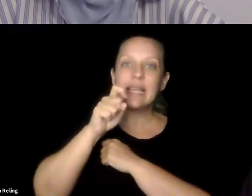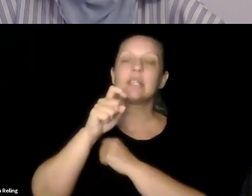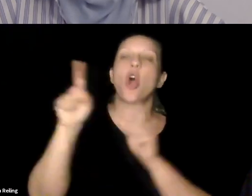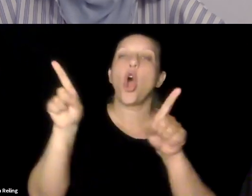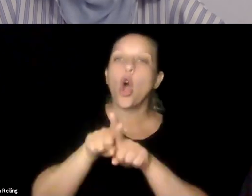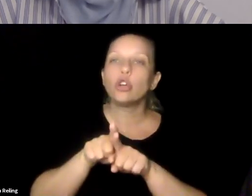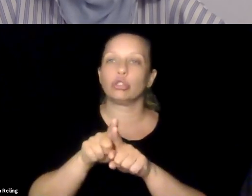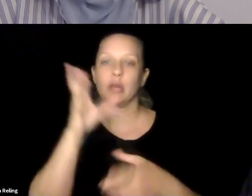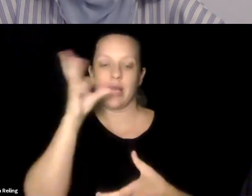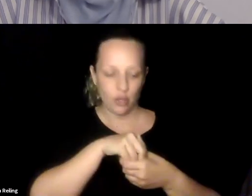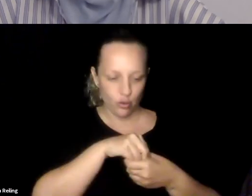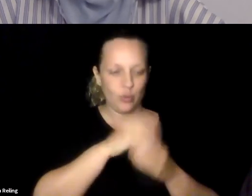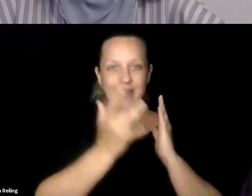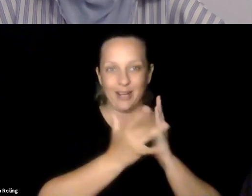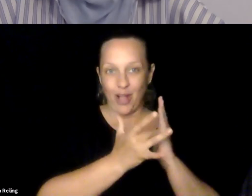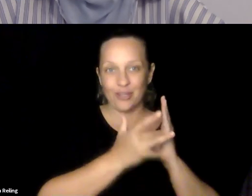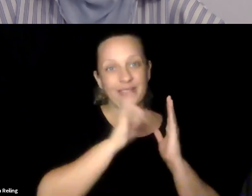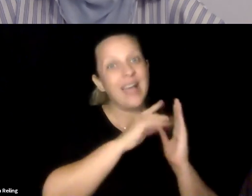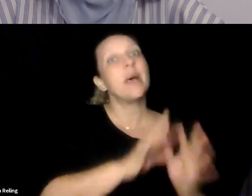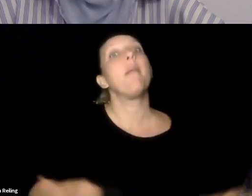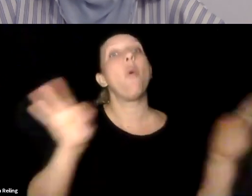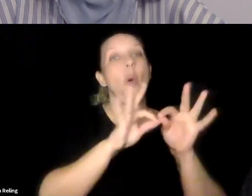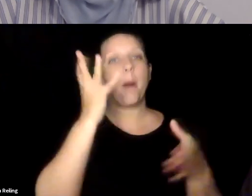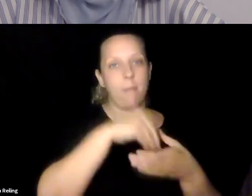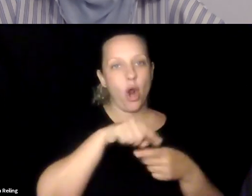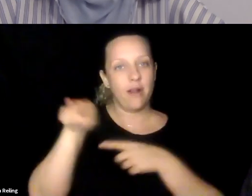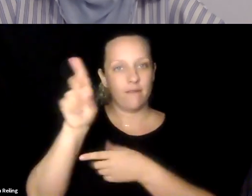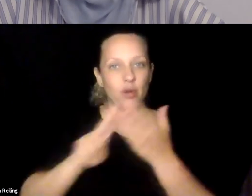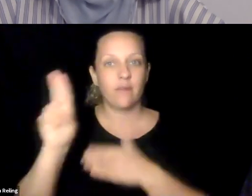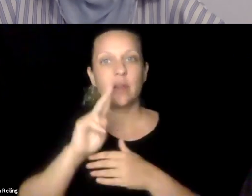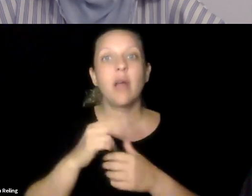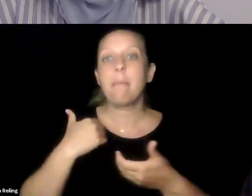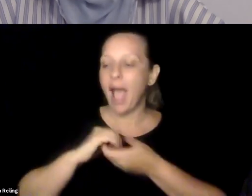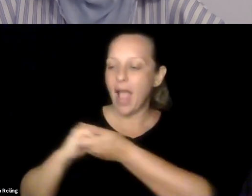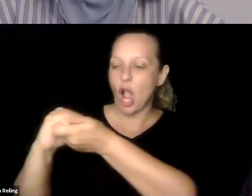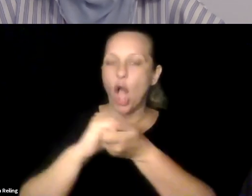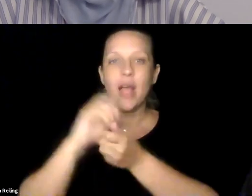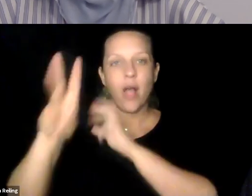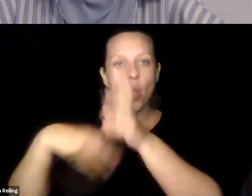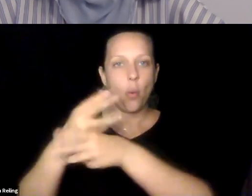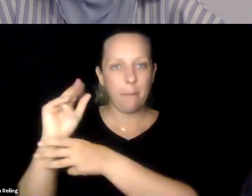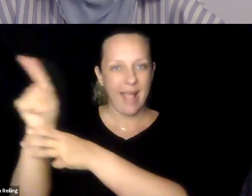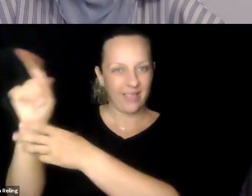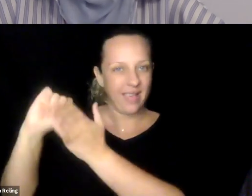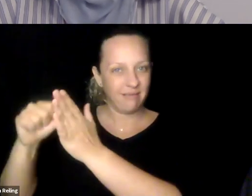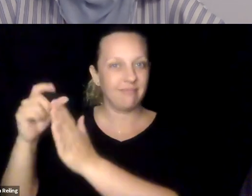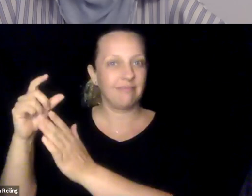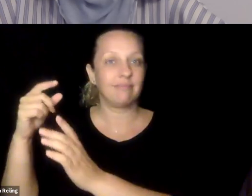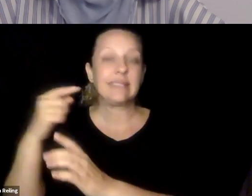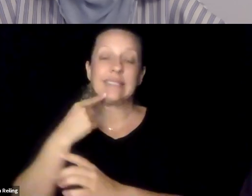We cannot have this conversation without recognizing the role of technology and education this past year. As my